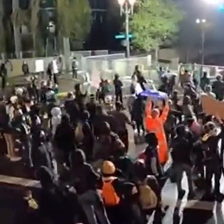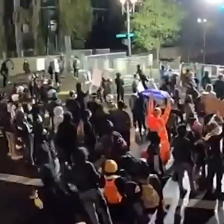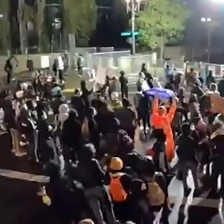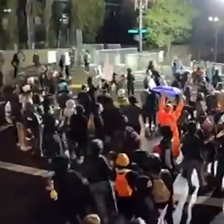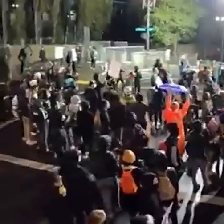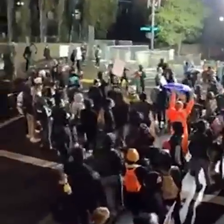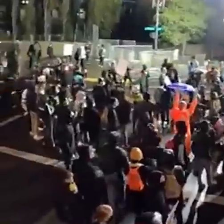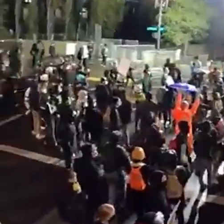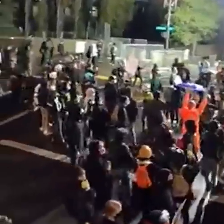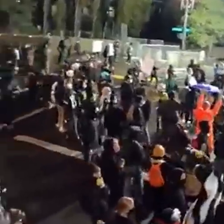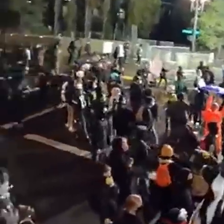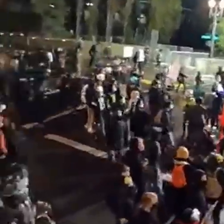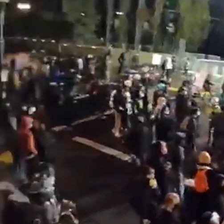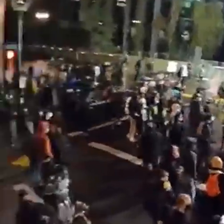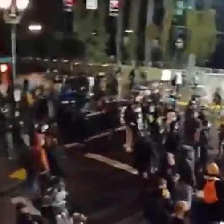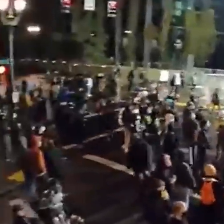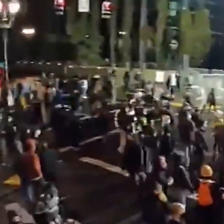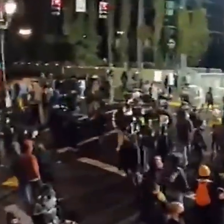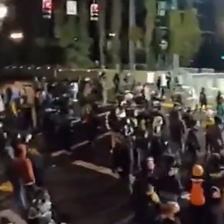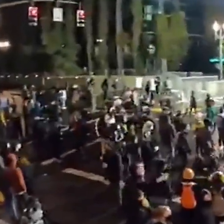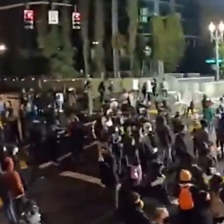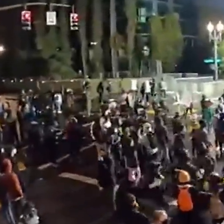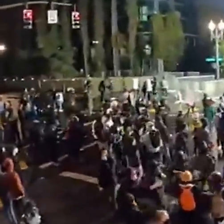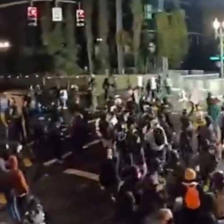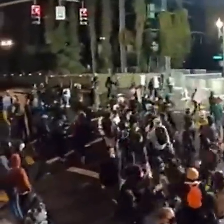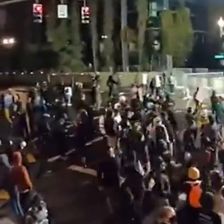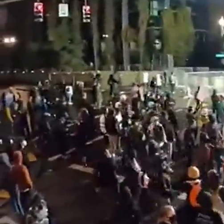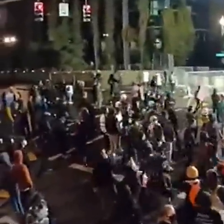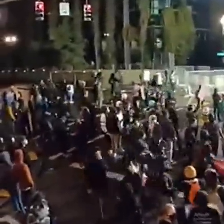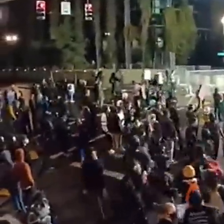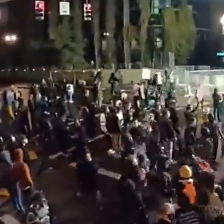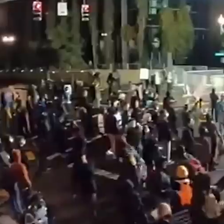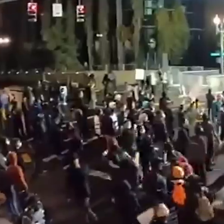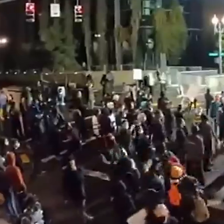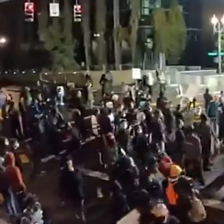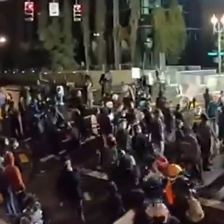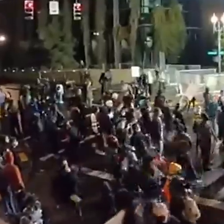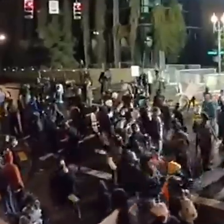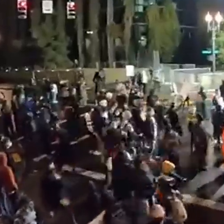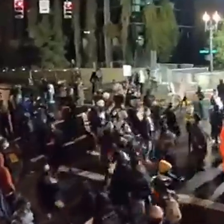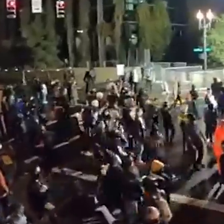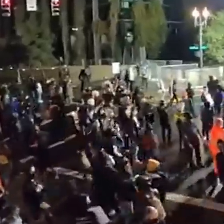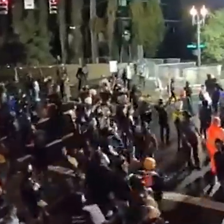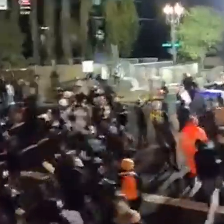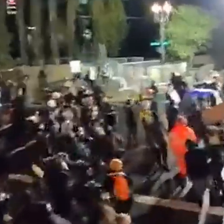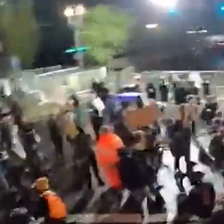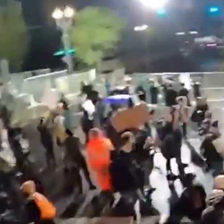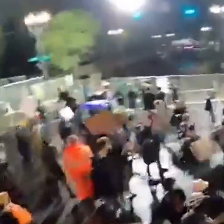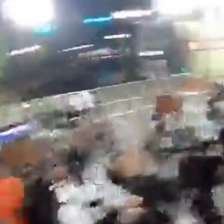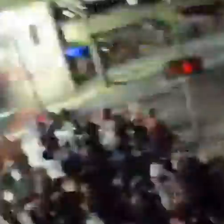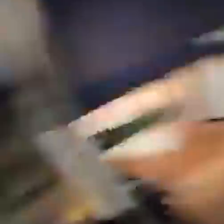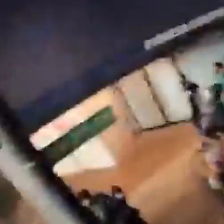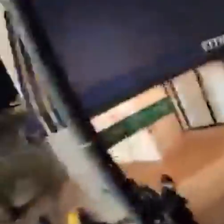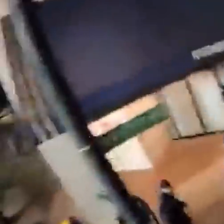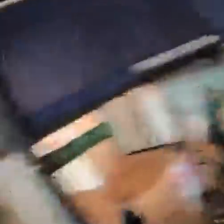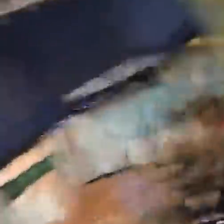This is from June 11th downtown Portland. Right over here at First Avenue and, I think that's Madison St.